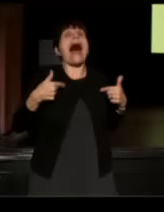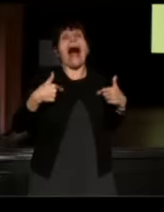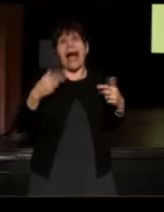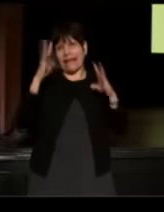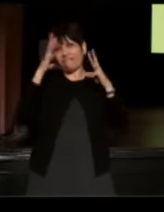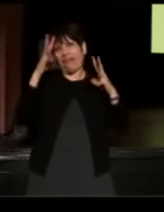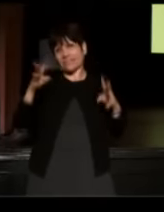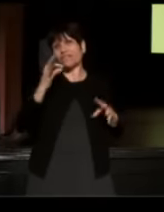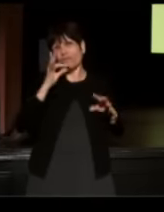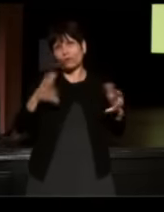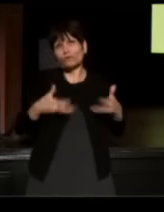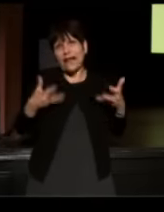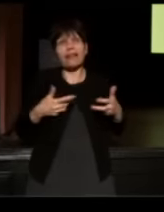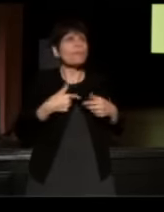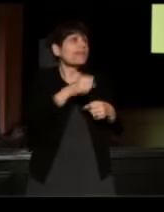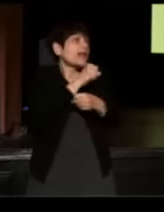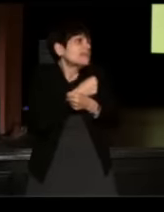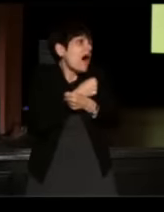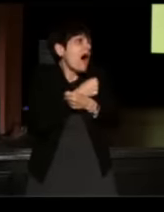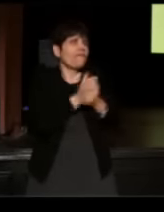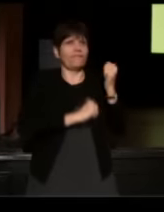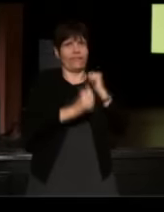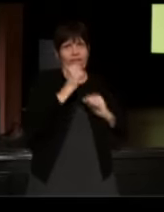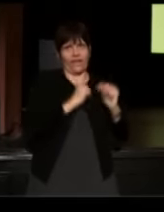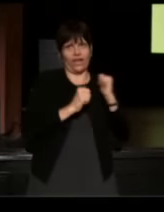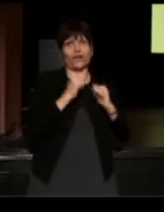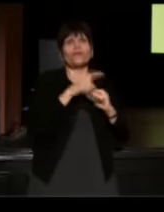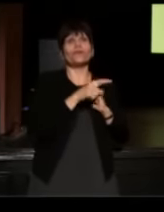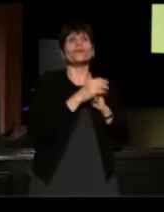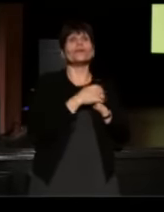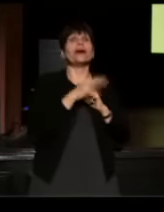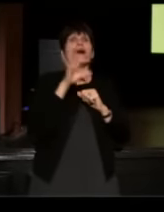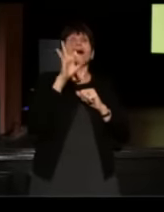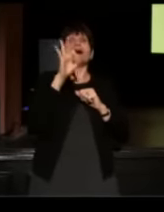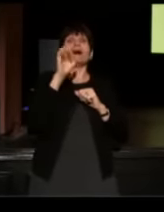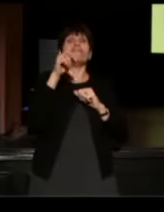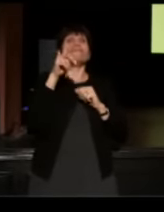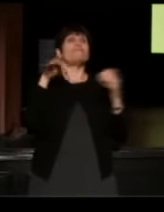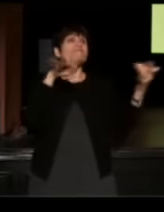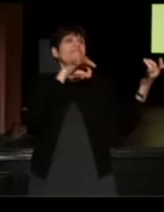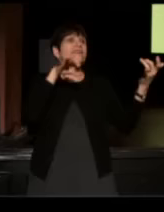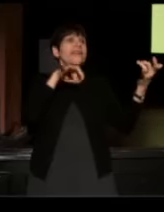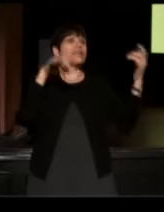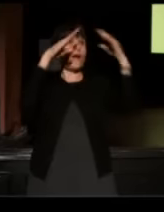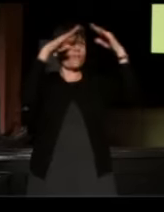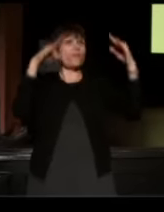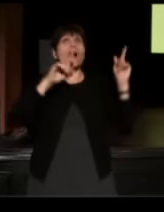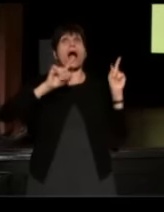but they loved theater, and I saw like Fiddler on the Roof, I saw like 20 times when I was a kid.